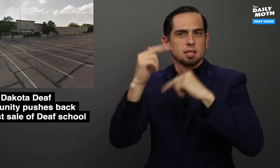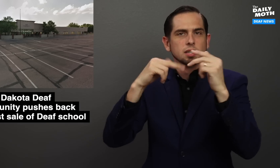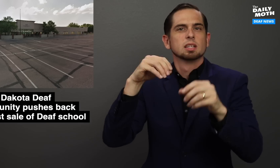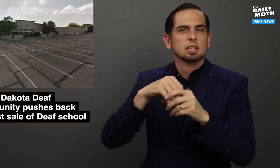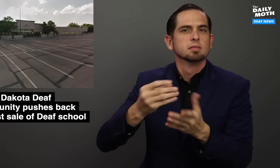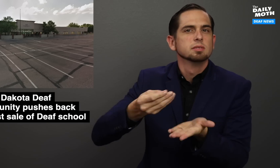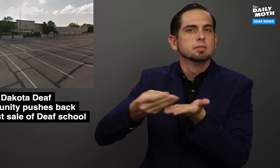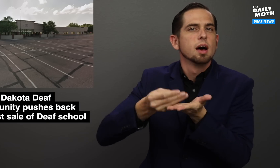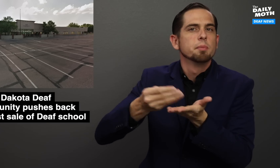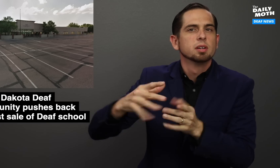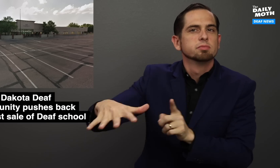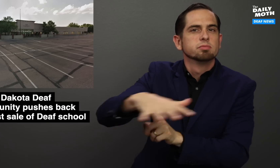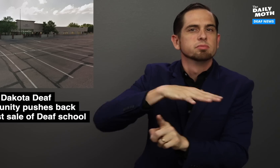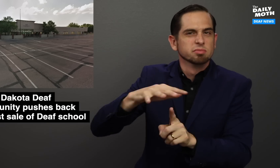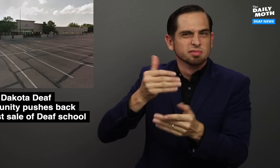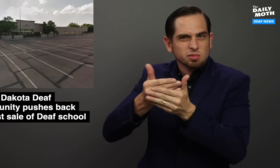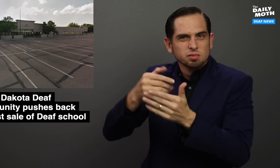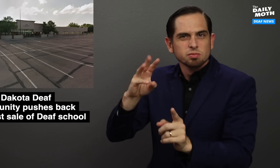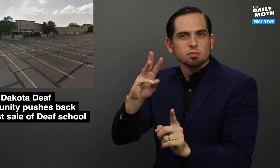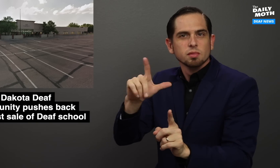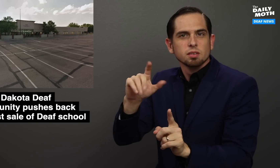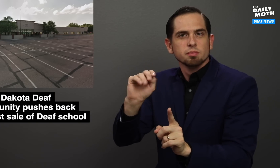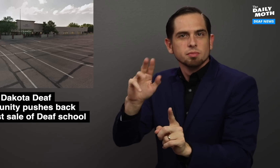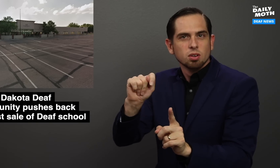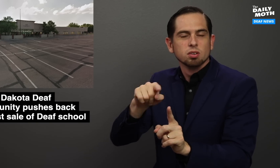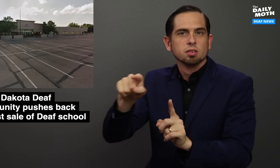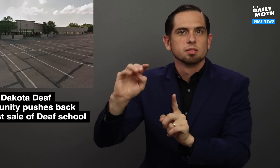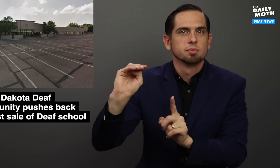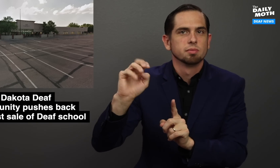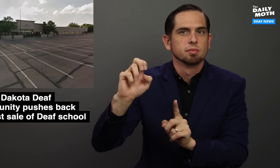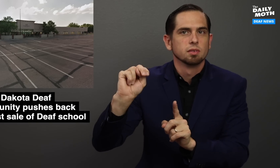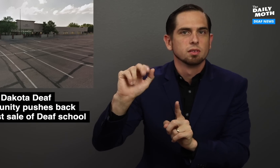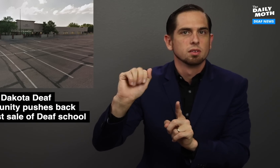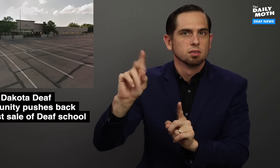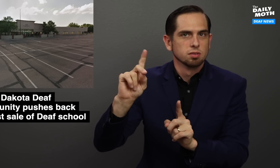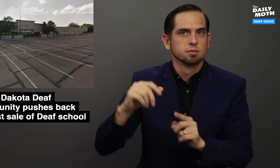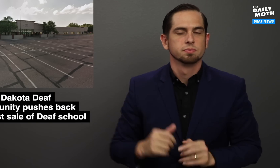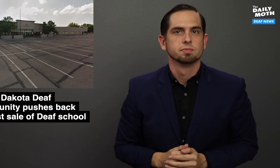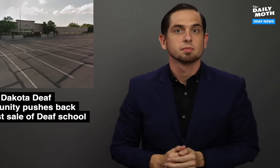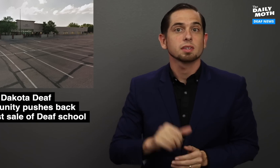building in a shopping area near a Walmart and Menard.